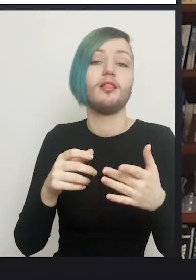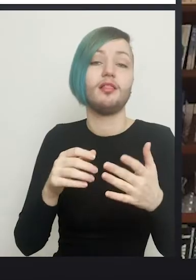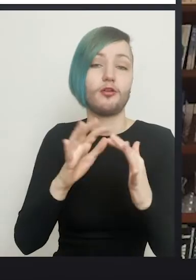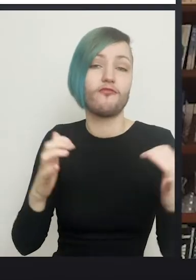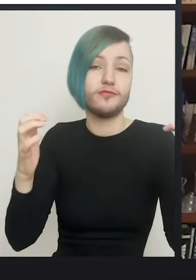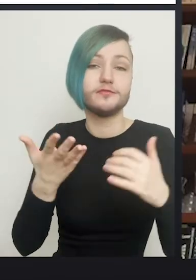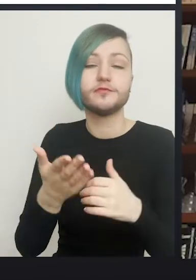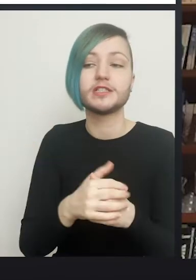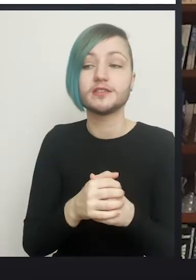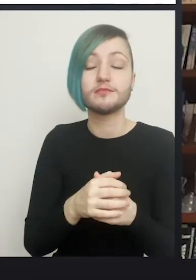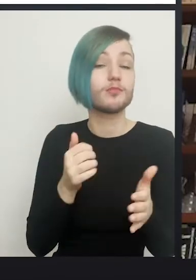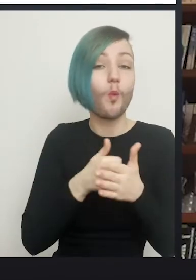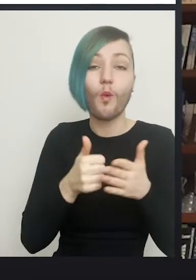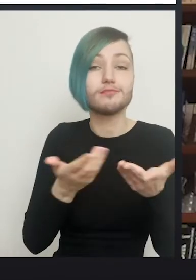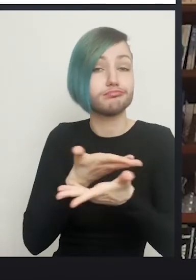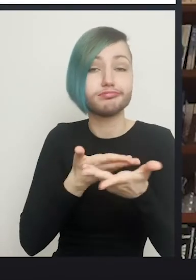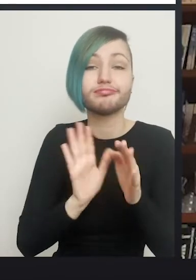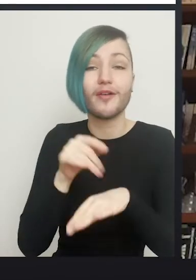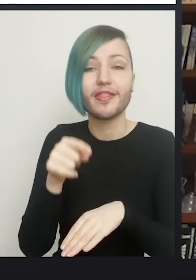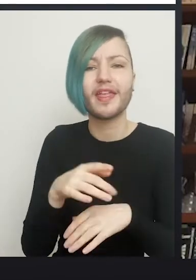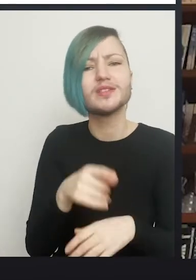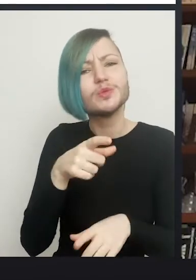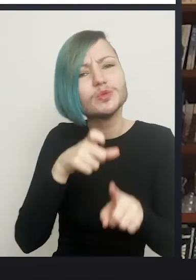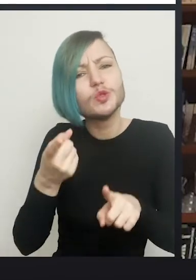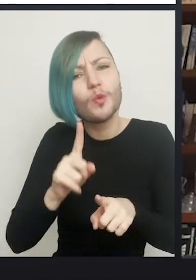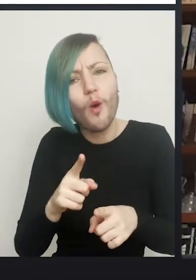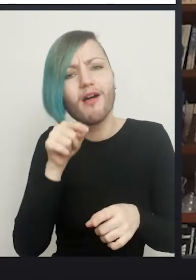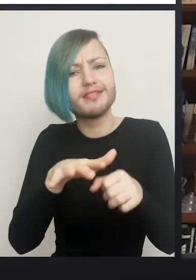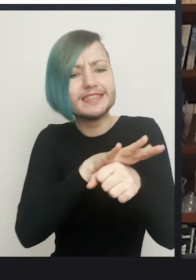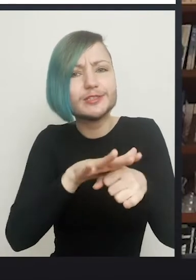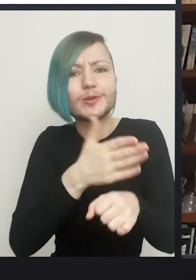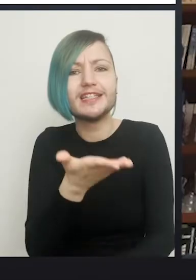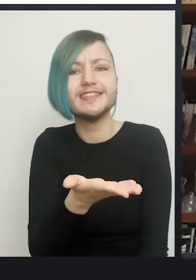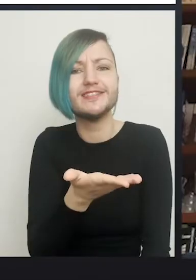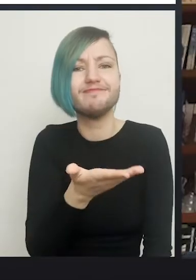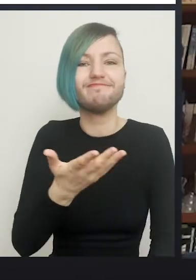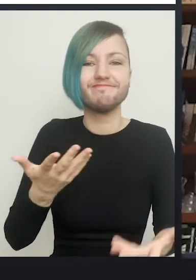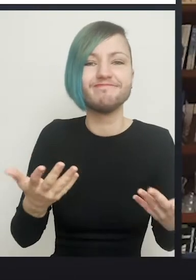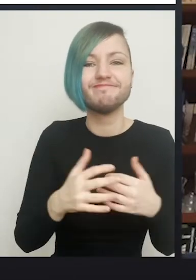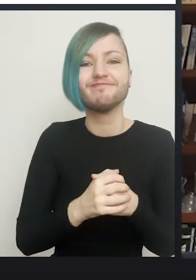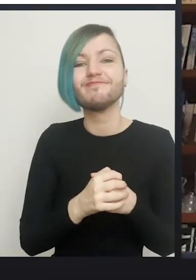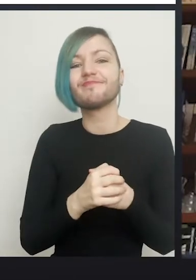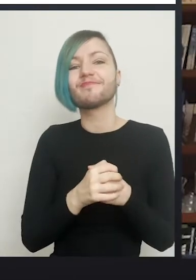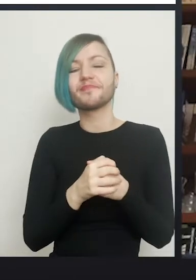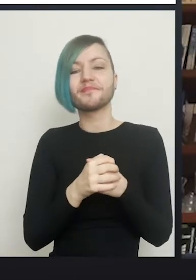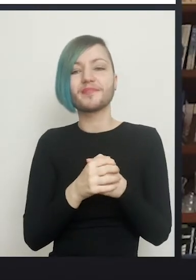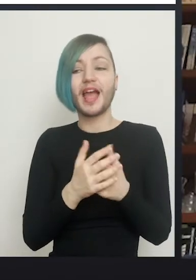it's one of the things we discuss. "What do you do with this?" And there's no consensus,